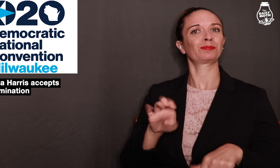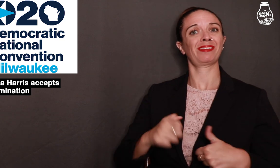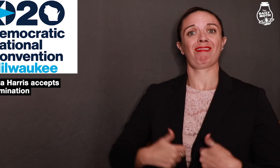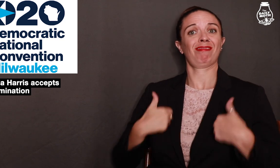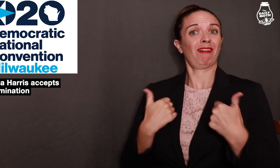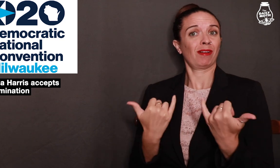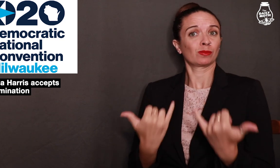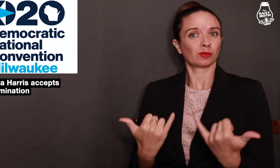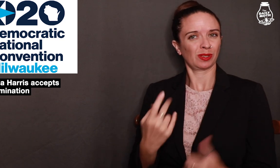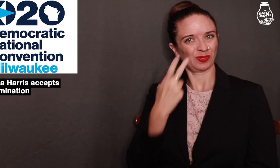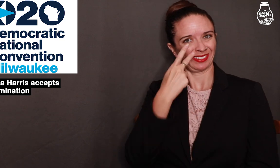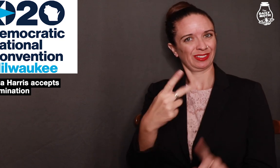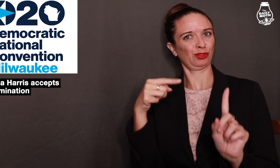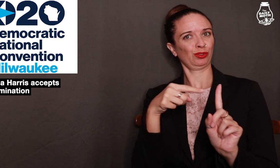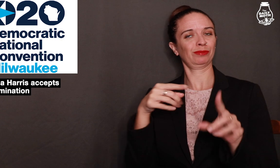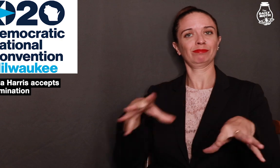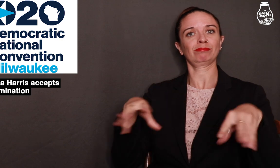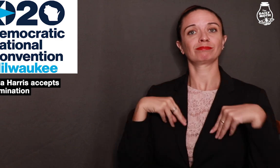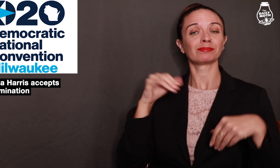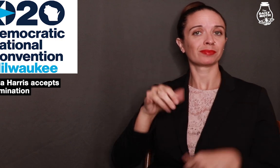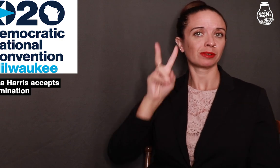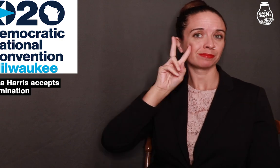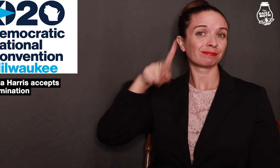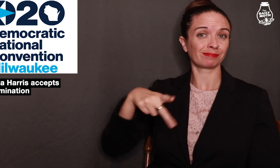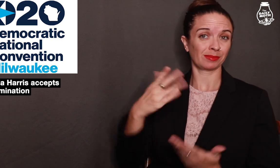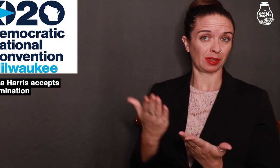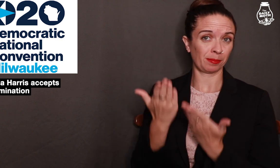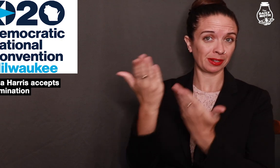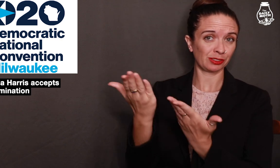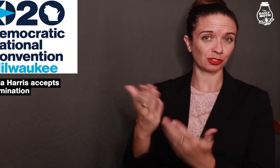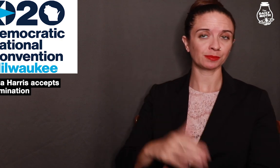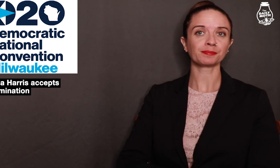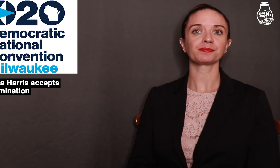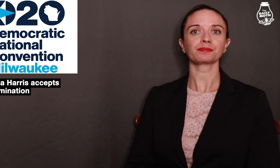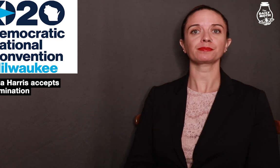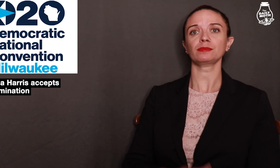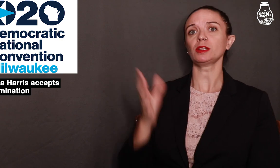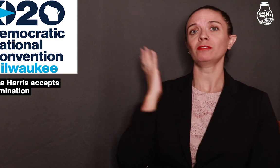could be alive today to see her accept the VP nomination.